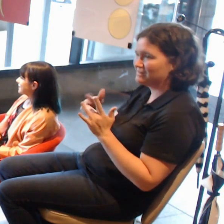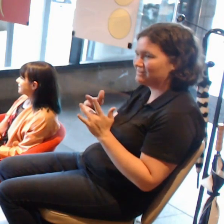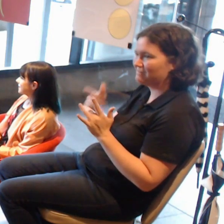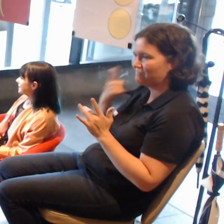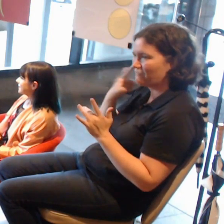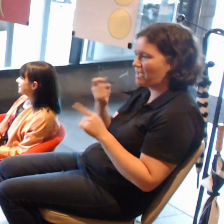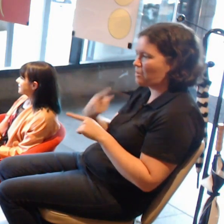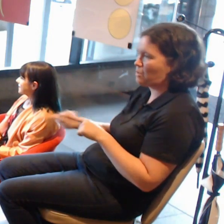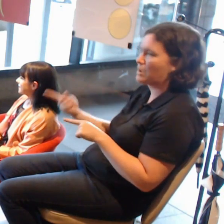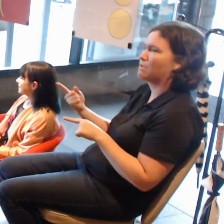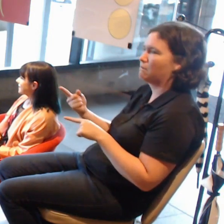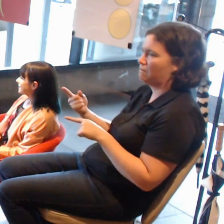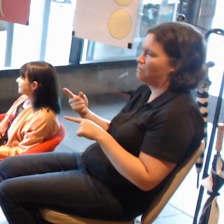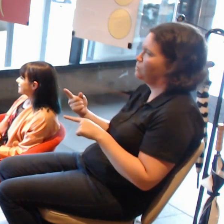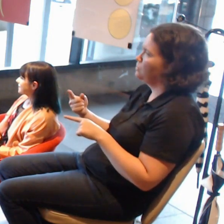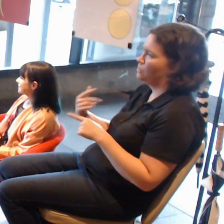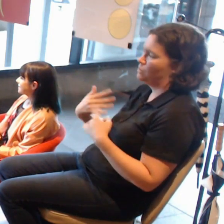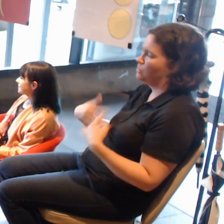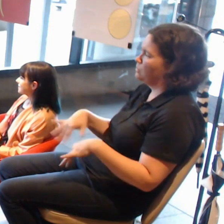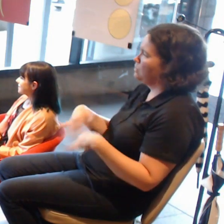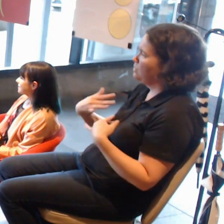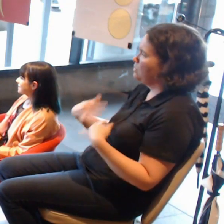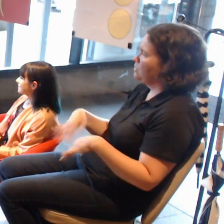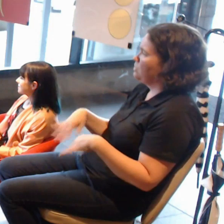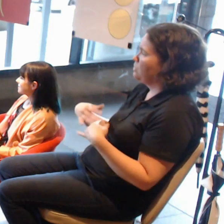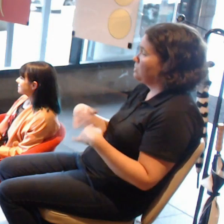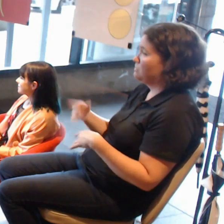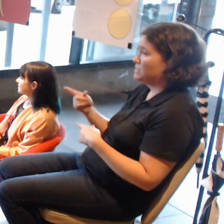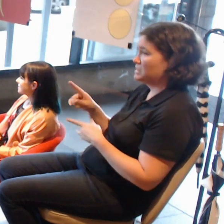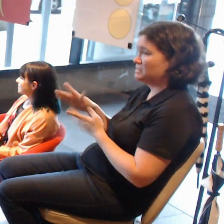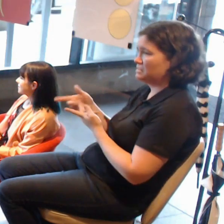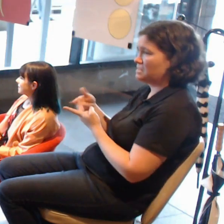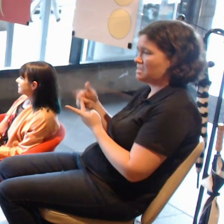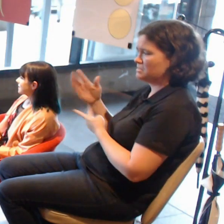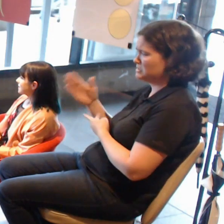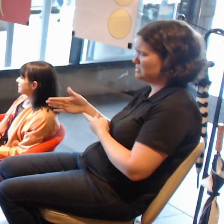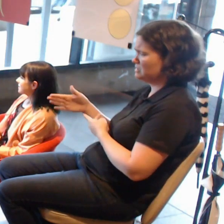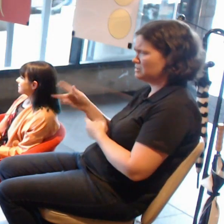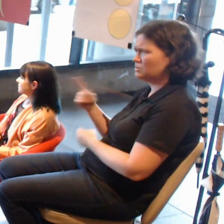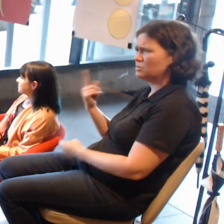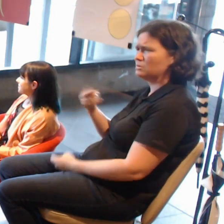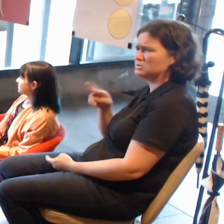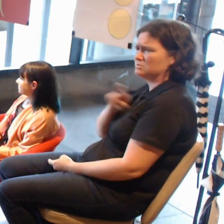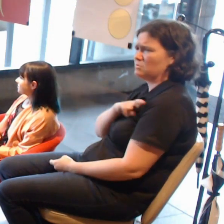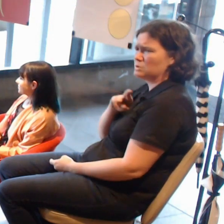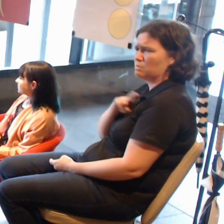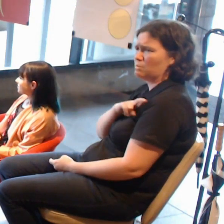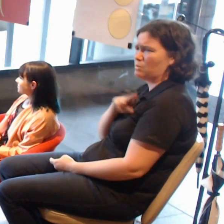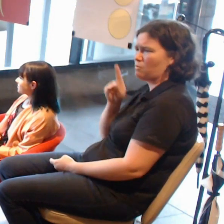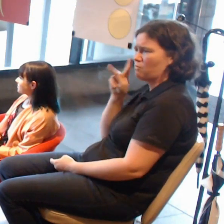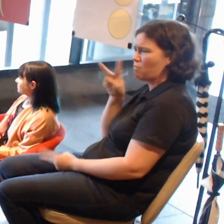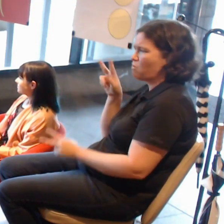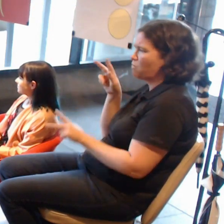And the other side of it is who is responsible for digital space, maintaining it,